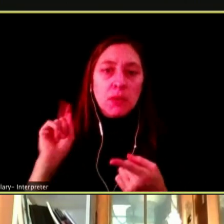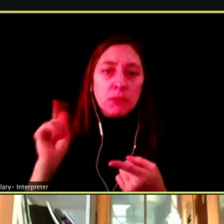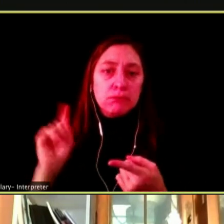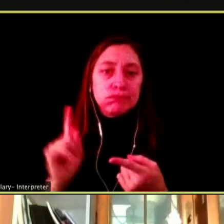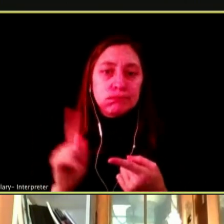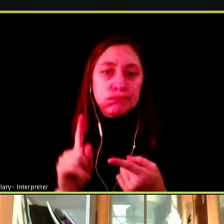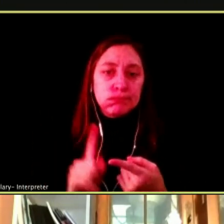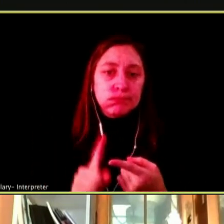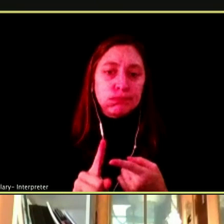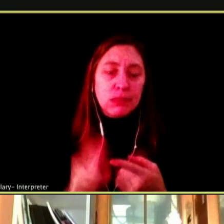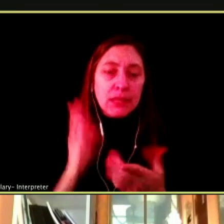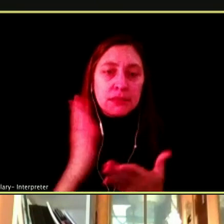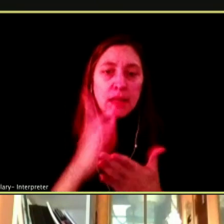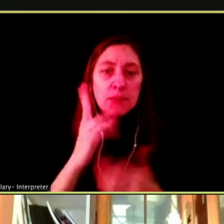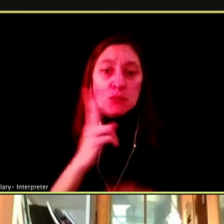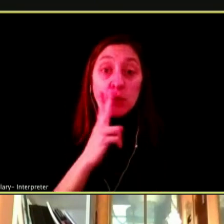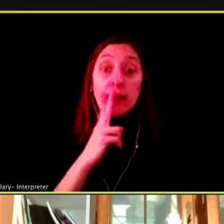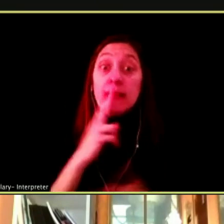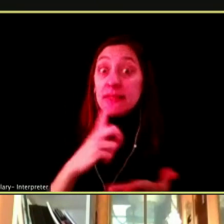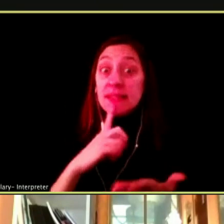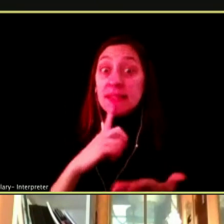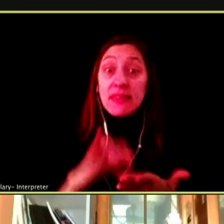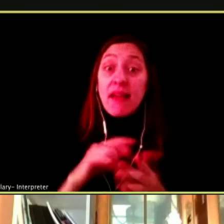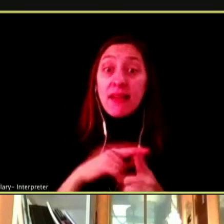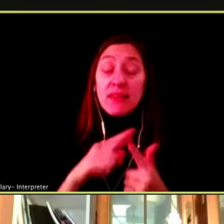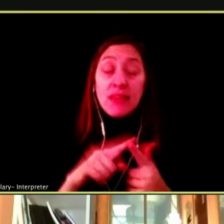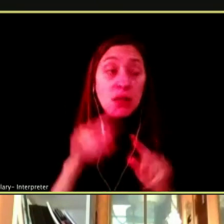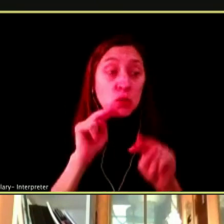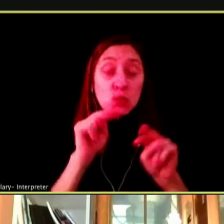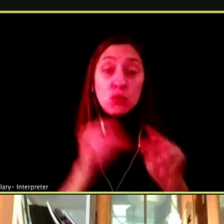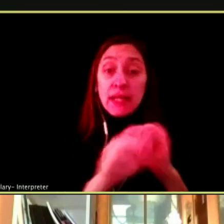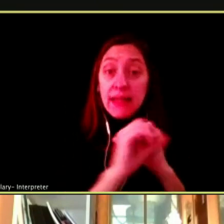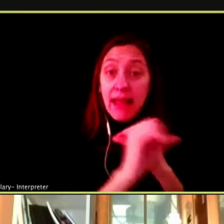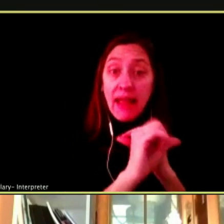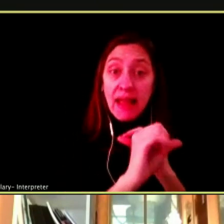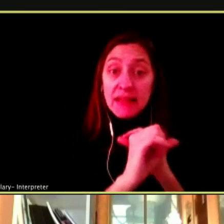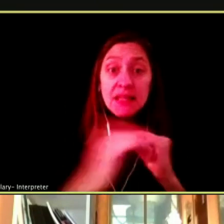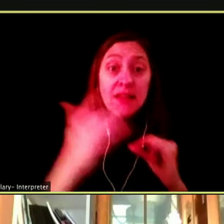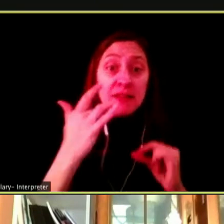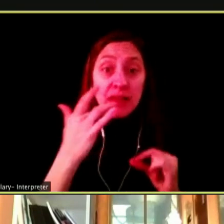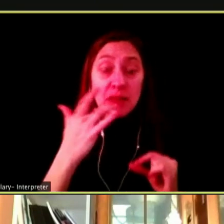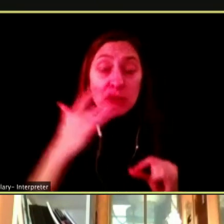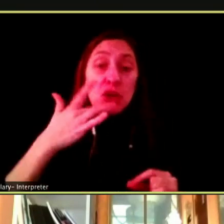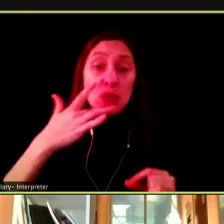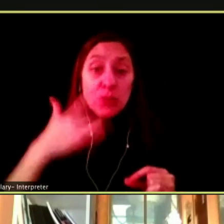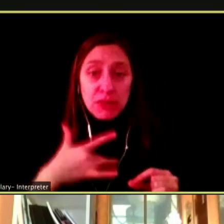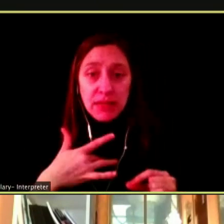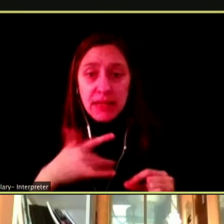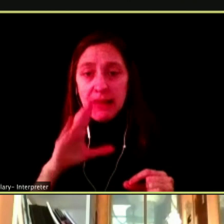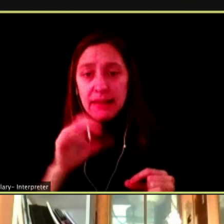YOU SAY THAT AND YOU LOOK LIKE BIRTHDAY CAKE, COTTON CANDY.